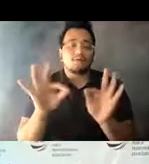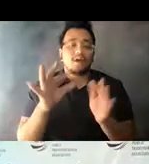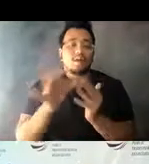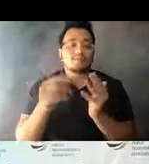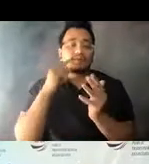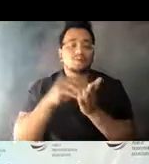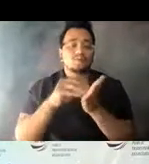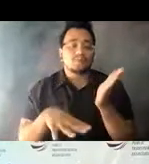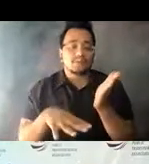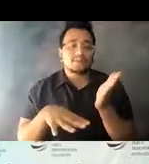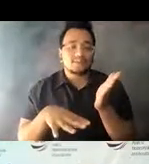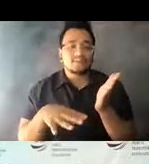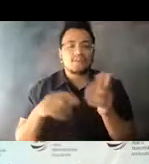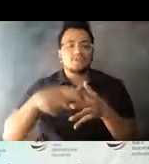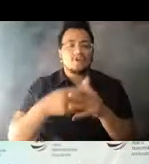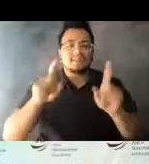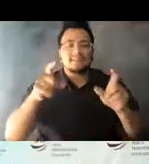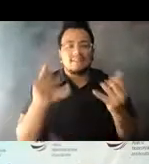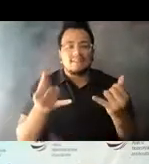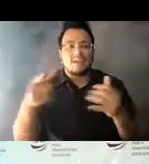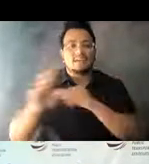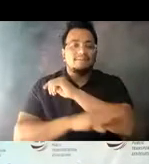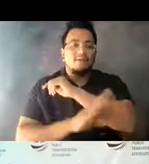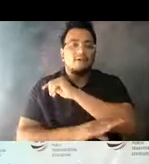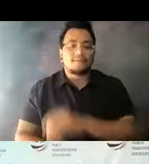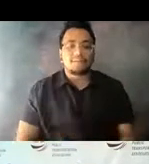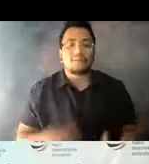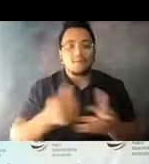with a pilot this fall, which is expected to 14:15:14 expand from there.